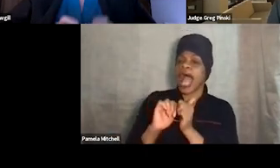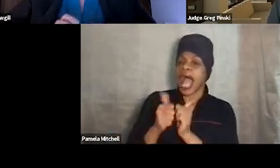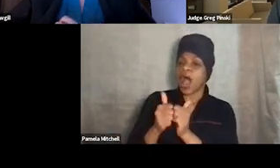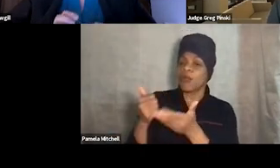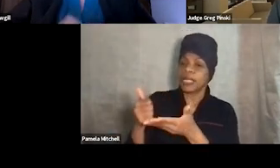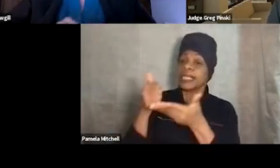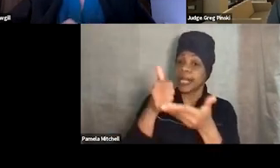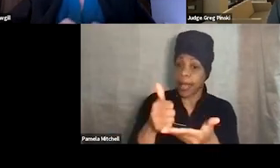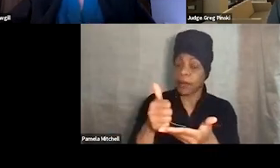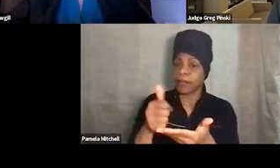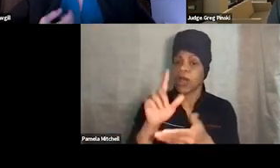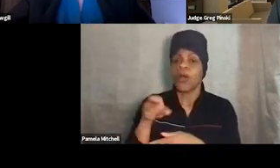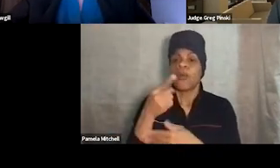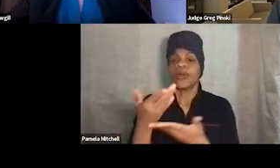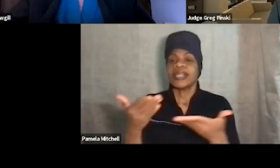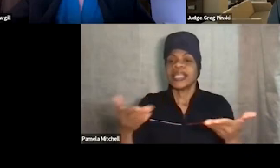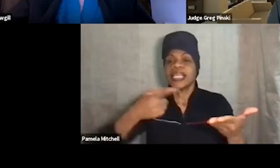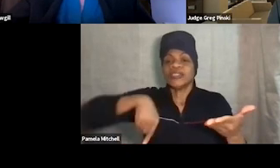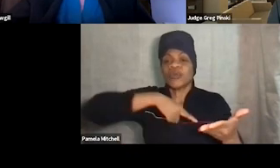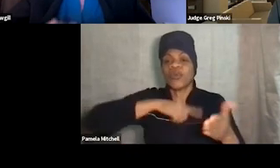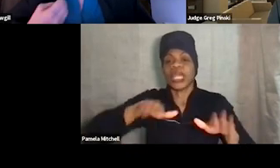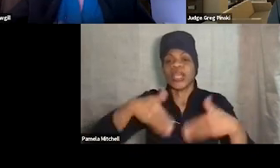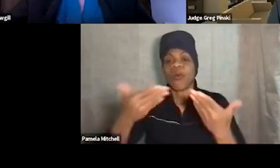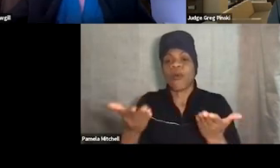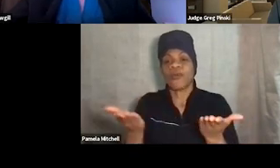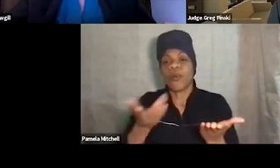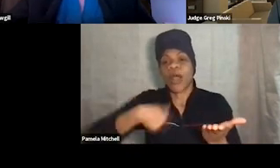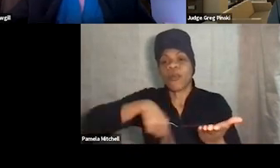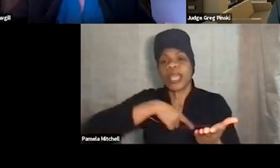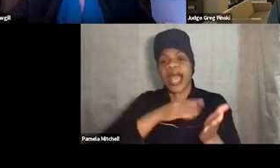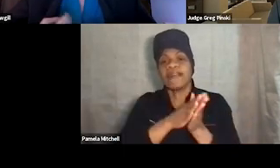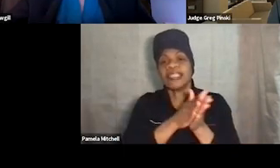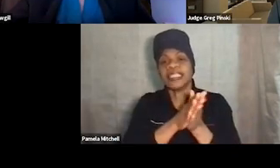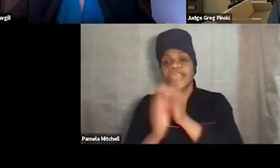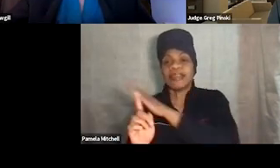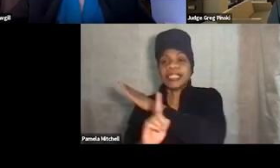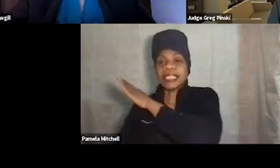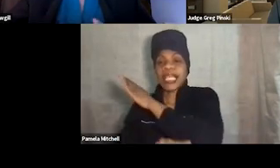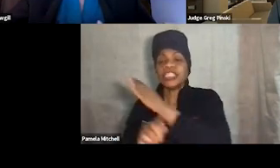And so one of those things that we do offer is we have an incentives and sanctions training that's two days long,